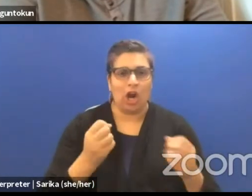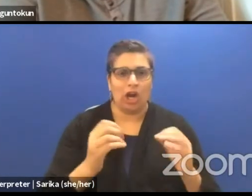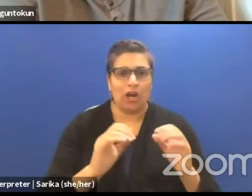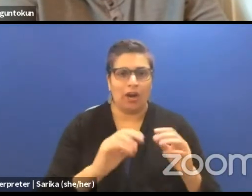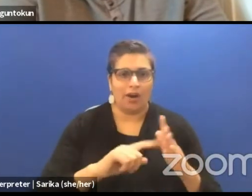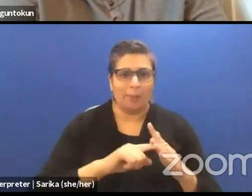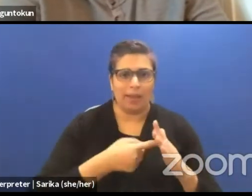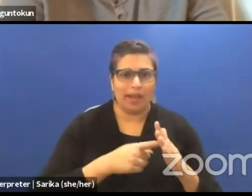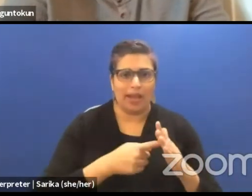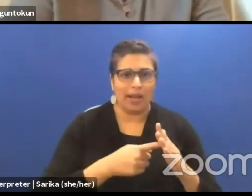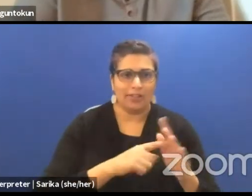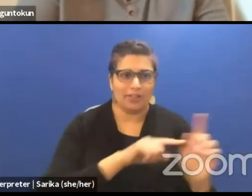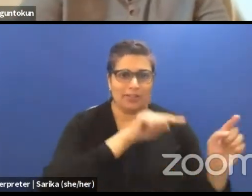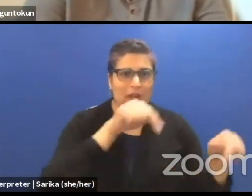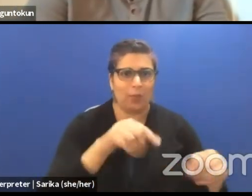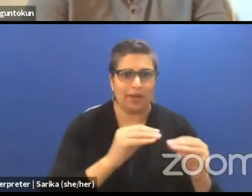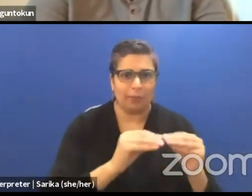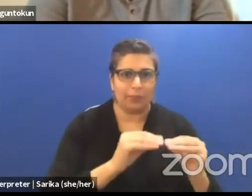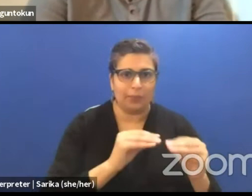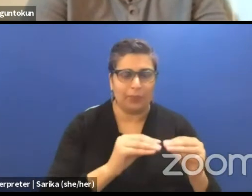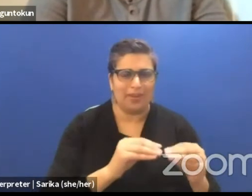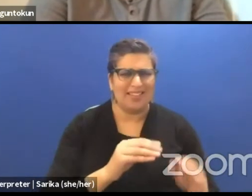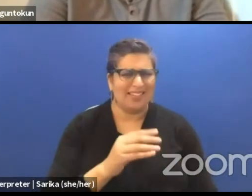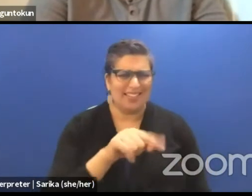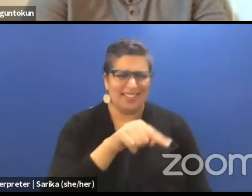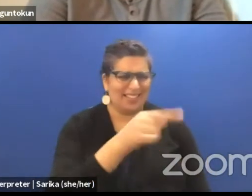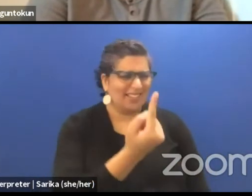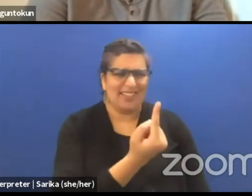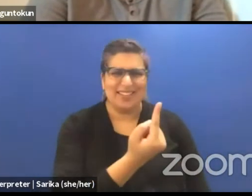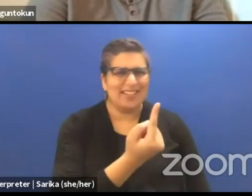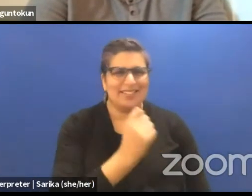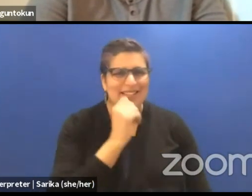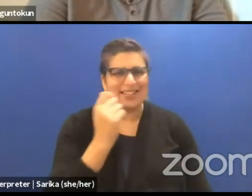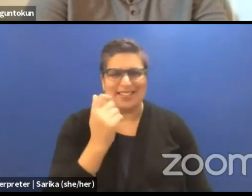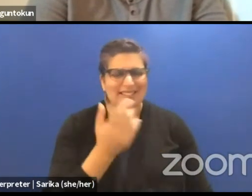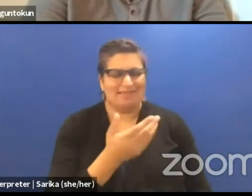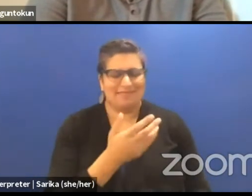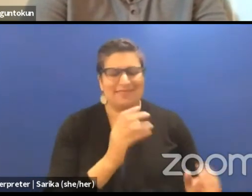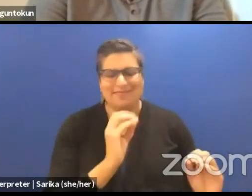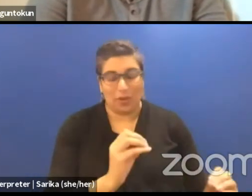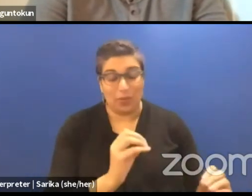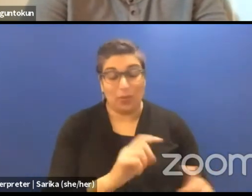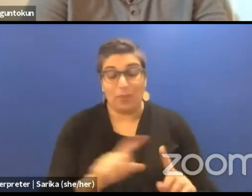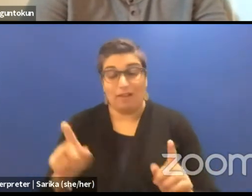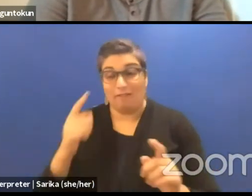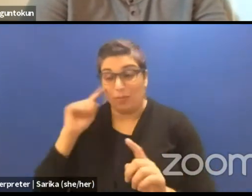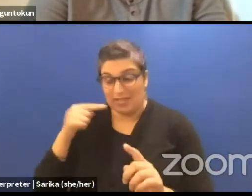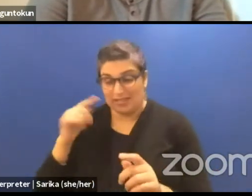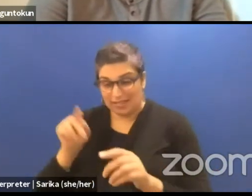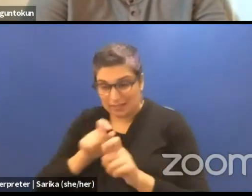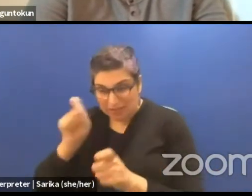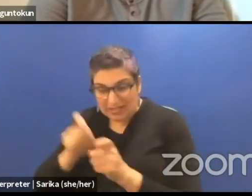I don't think there is such a dramaturge. But for me it's a very specific person, that I need some of that understands better